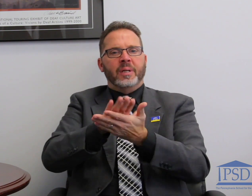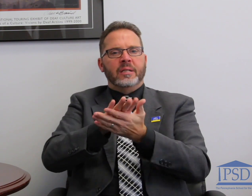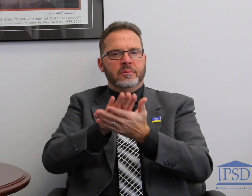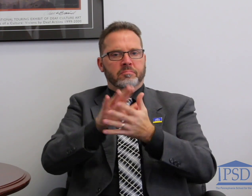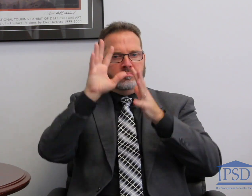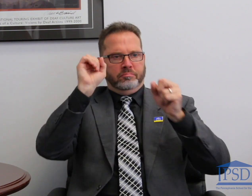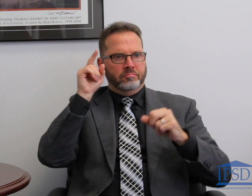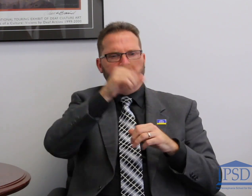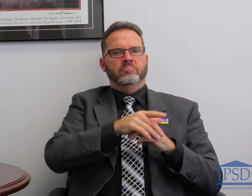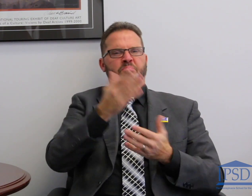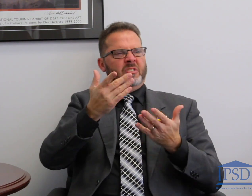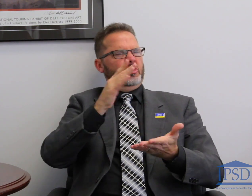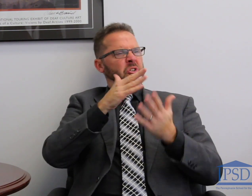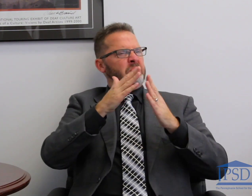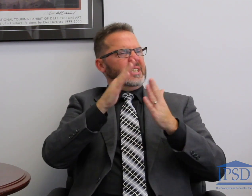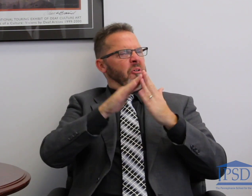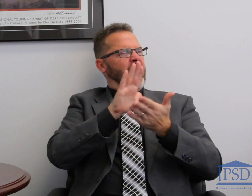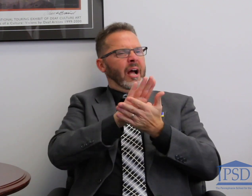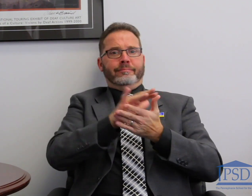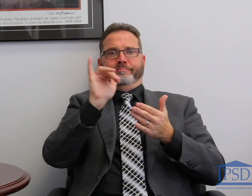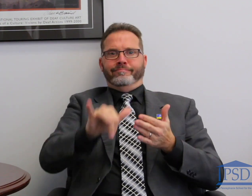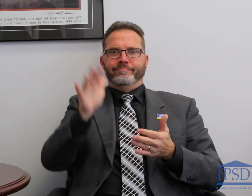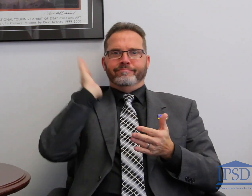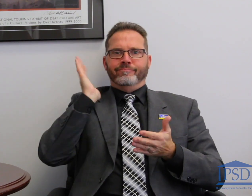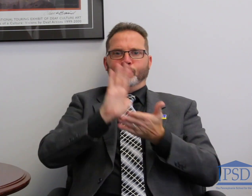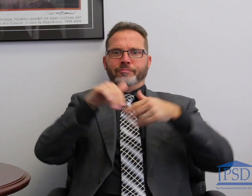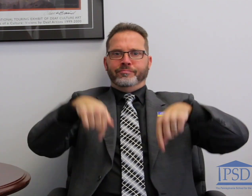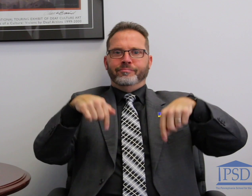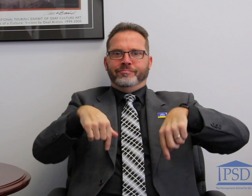the head of Germantown Academy (GA). GA actually had the